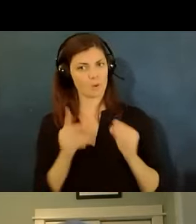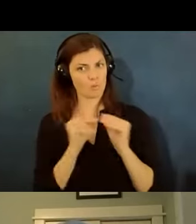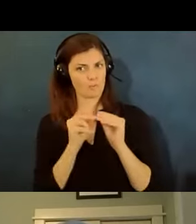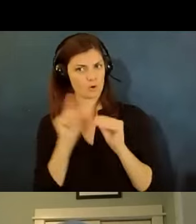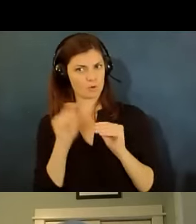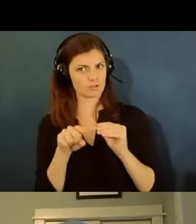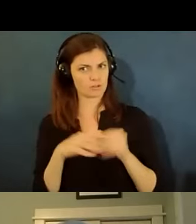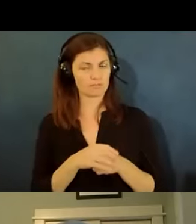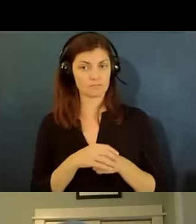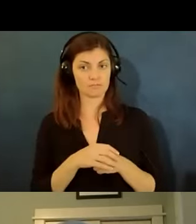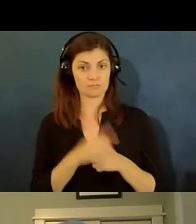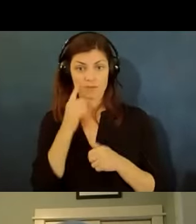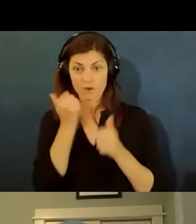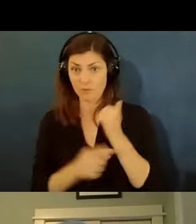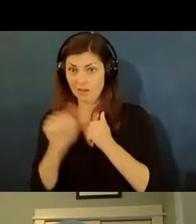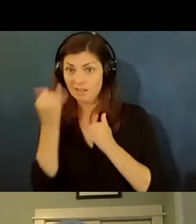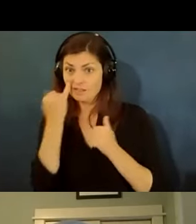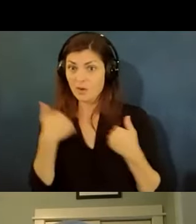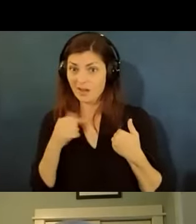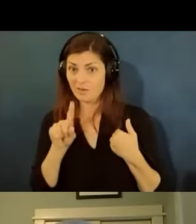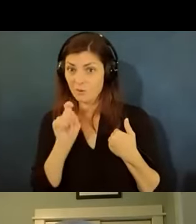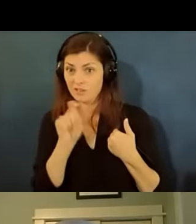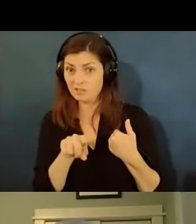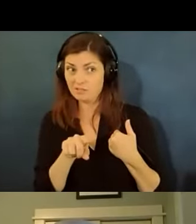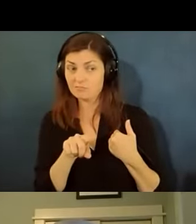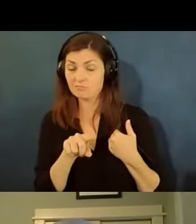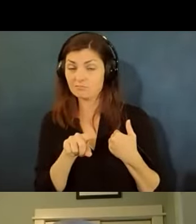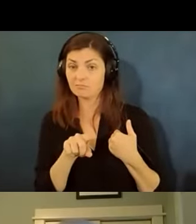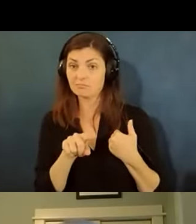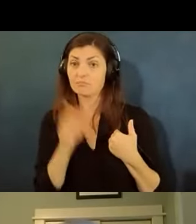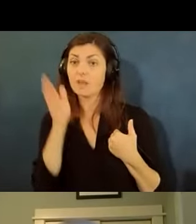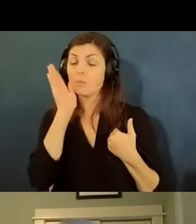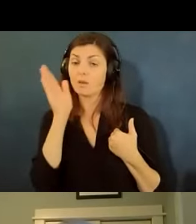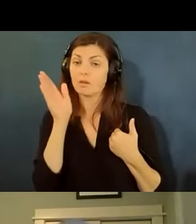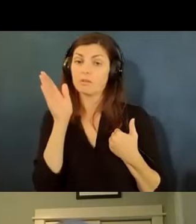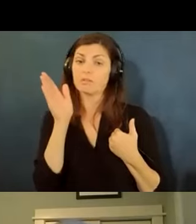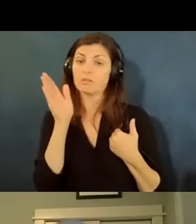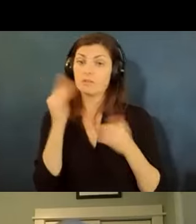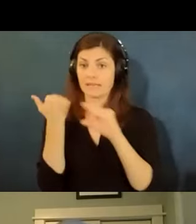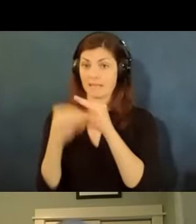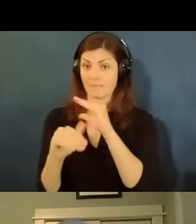to everyone else who might have a question at this point i will be emailing everybody who registered